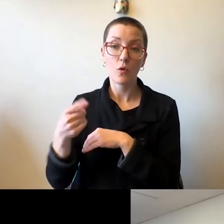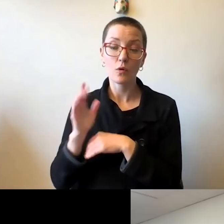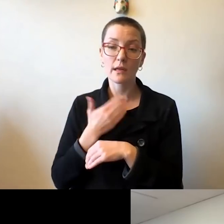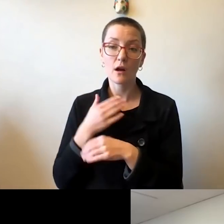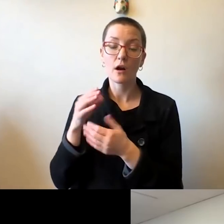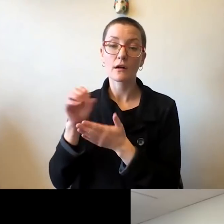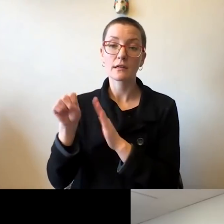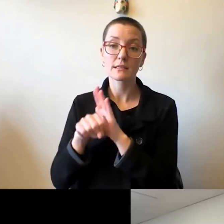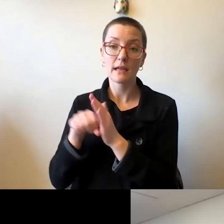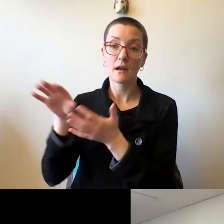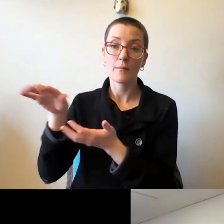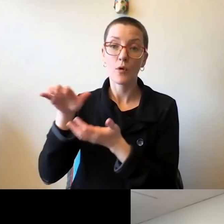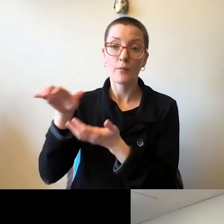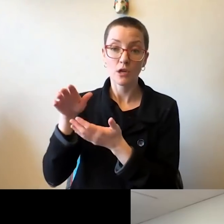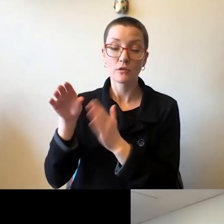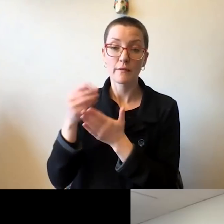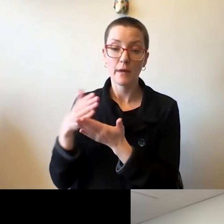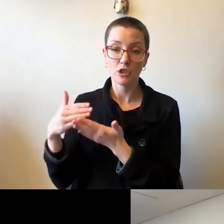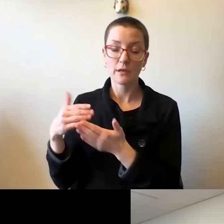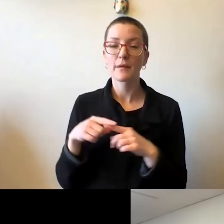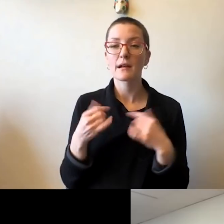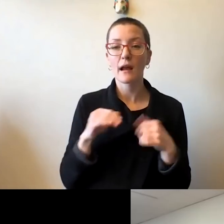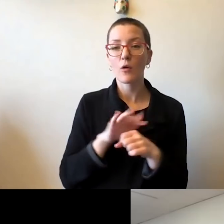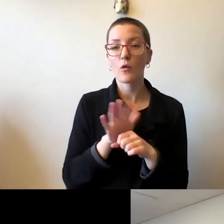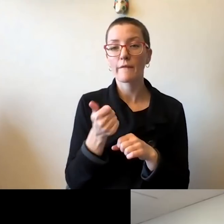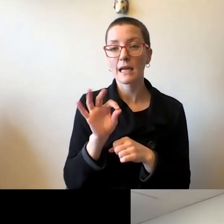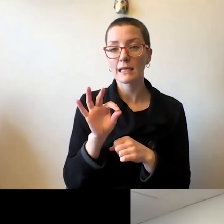of our budget, the COVID-19 crisis is affecting all our